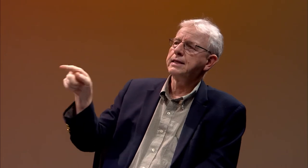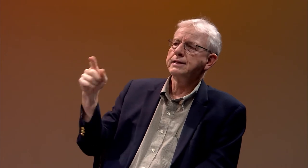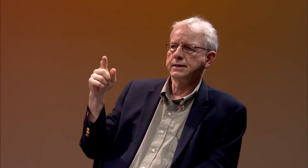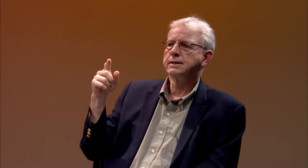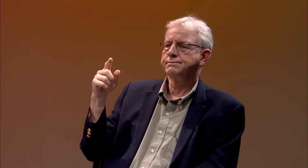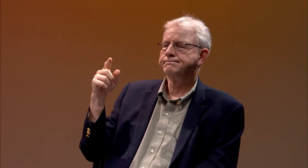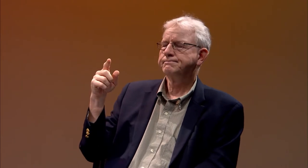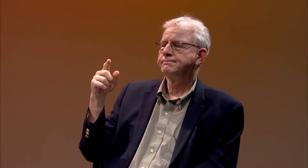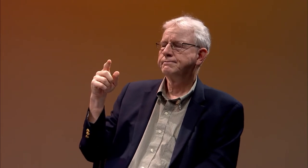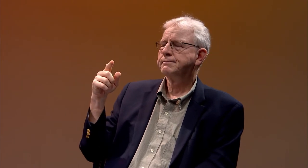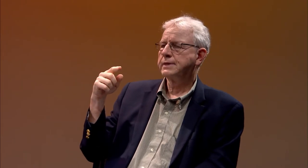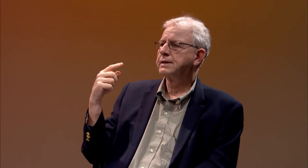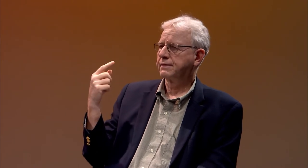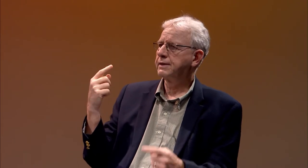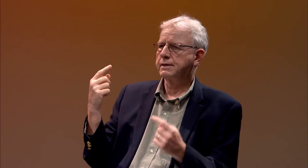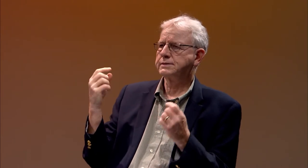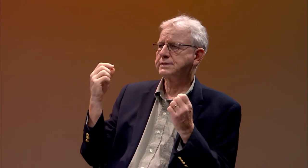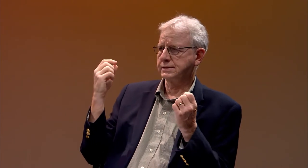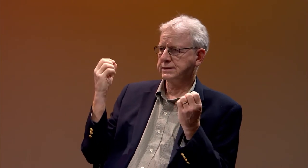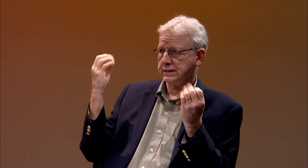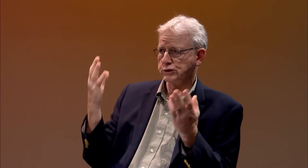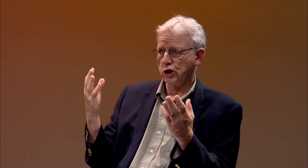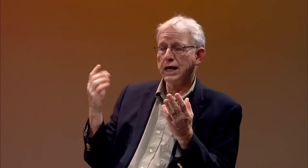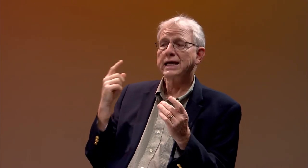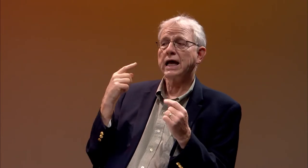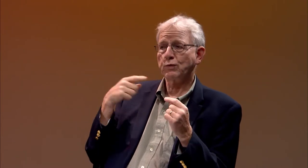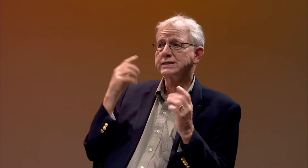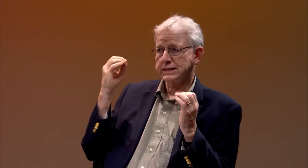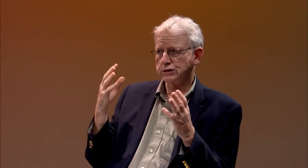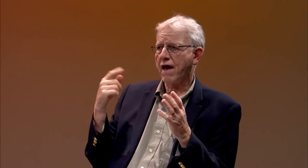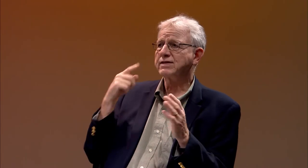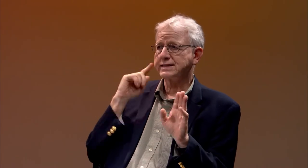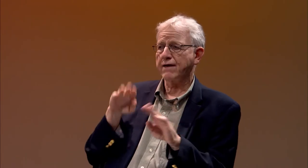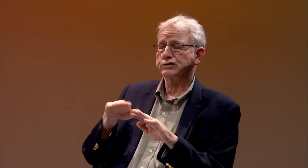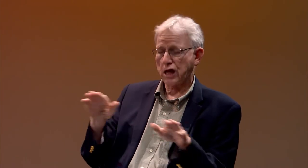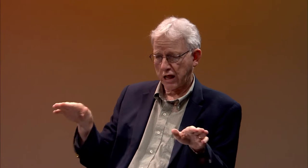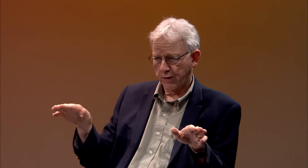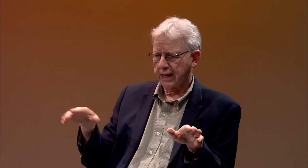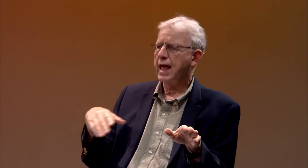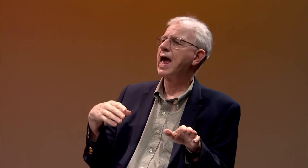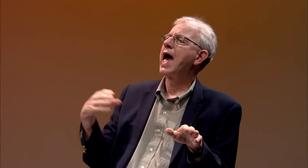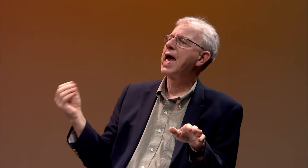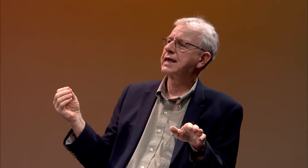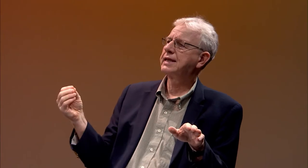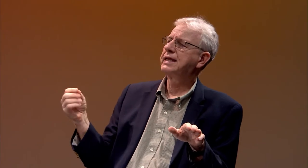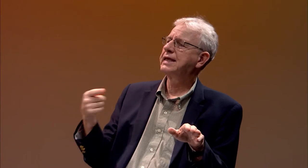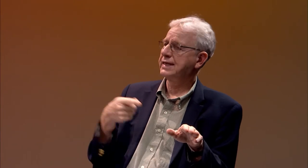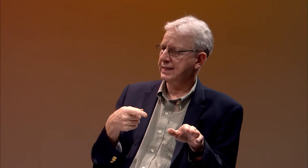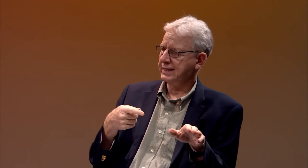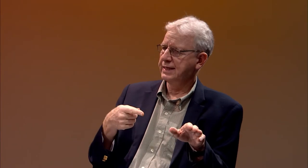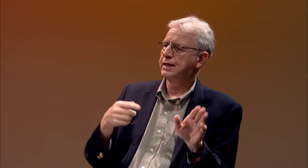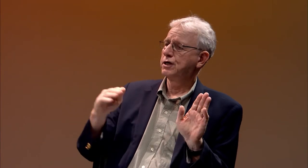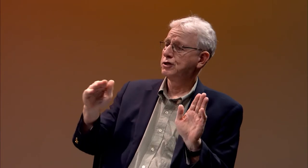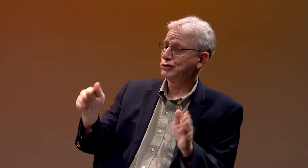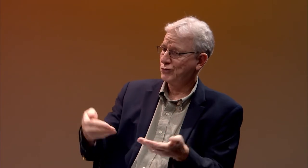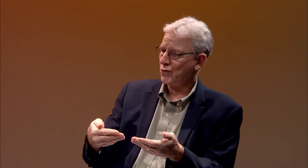where then he met Abbe de l'Epee, who was a teacher for the deaf.